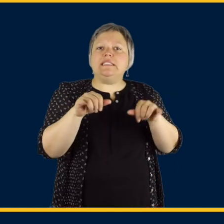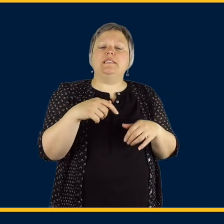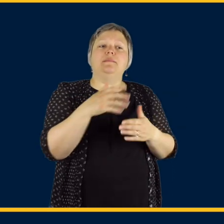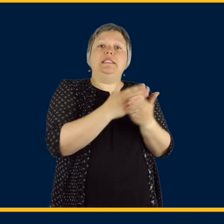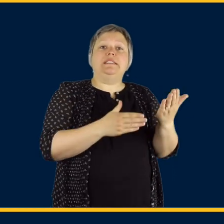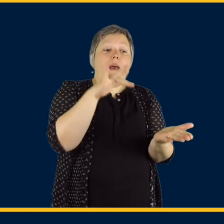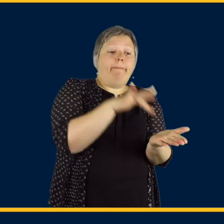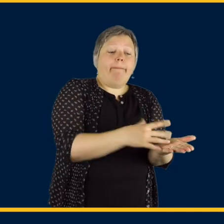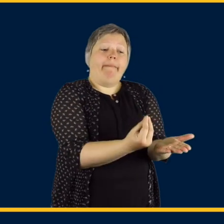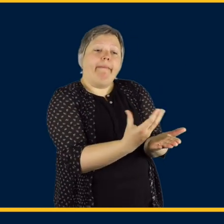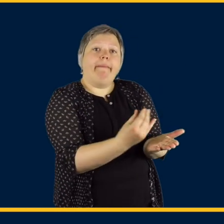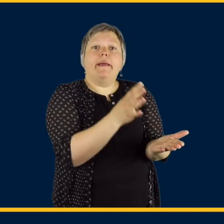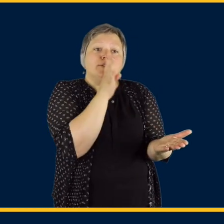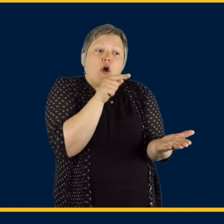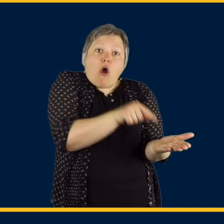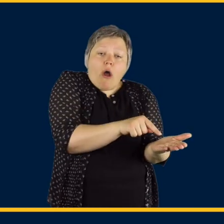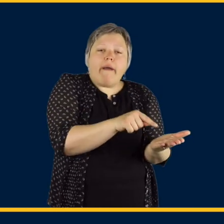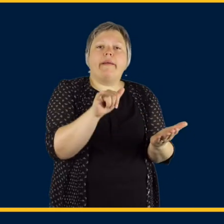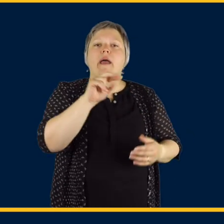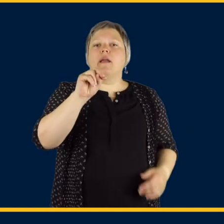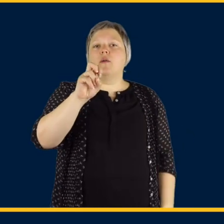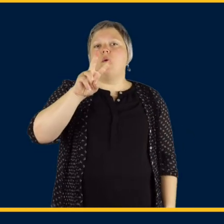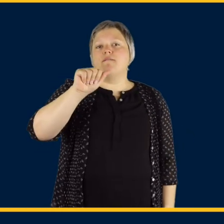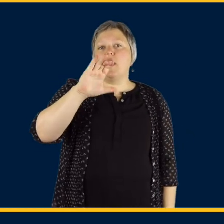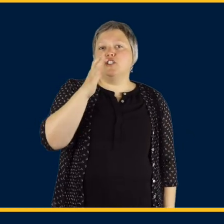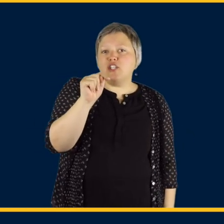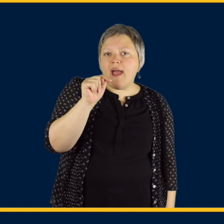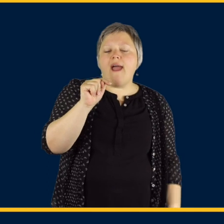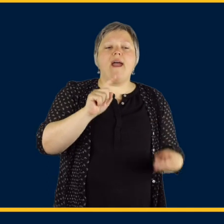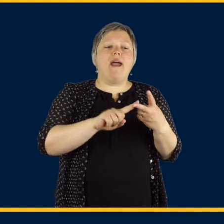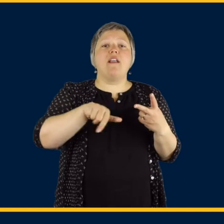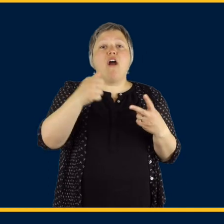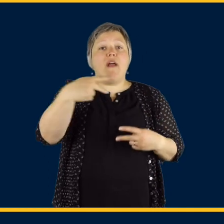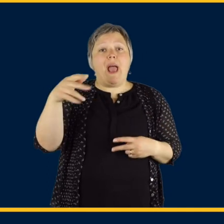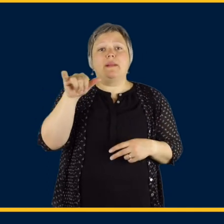These systems include speech generating devices such as the nova chat and communication apps